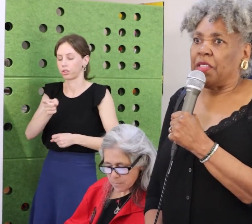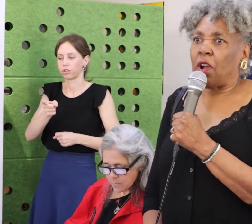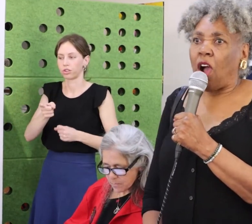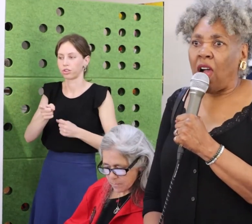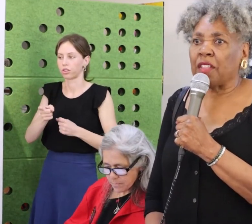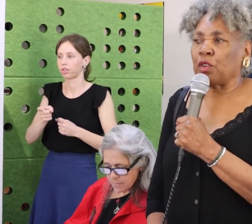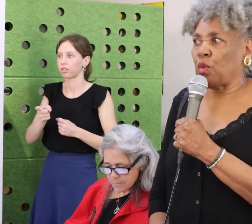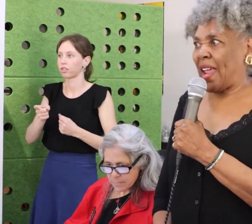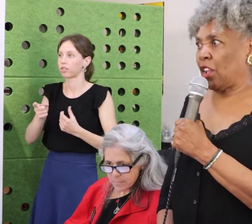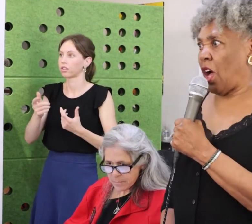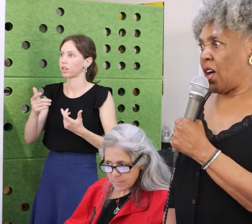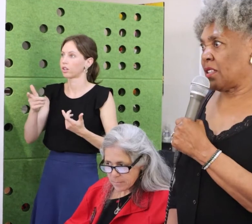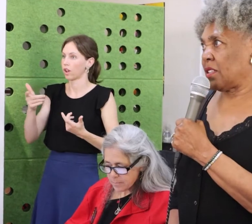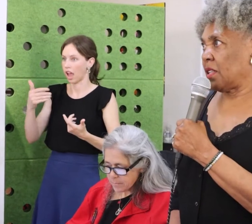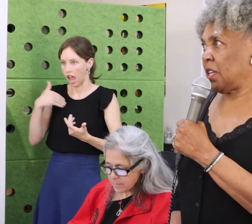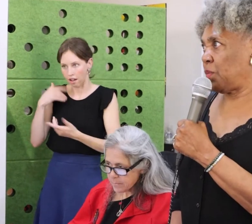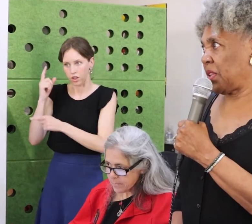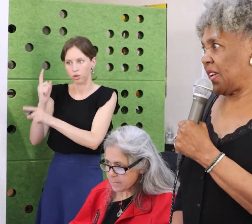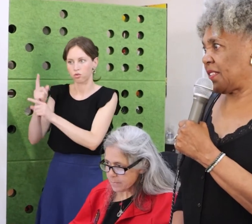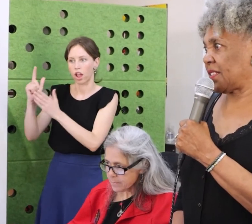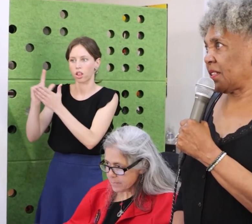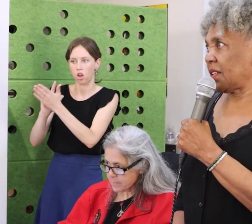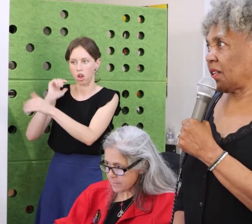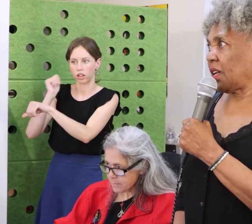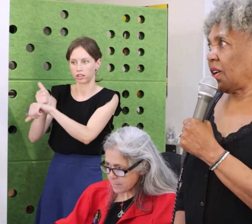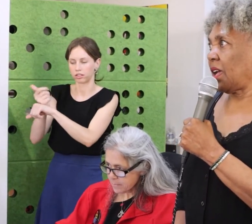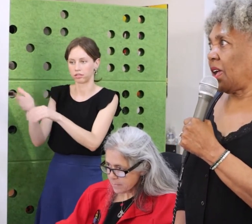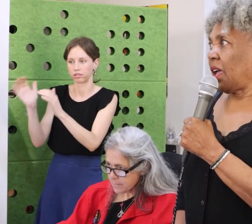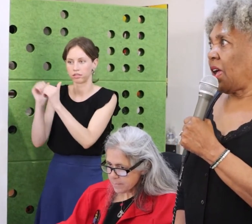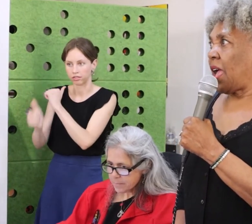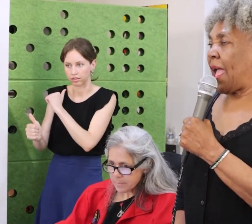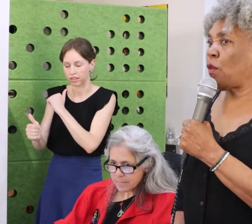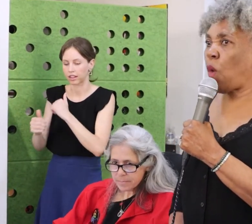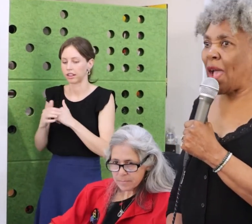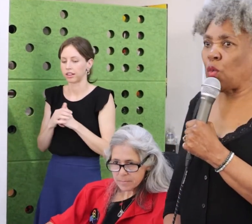created by people with disabilities.